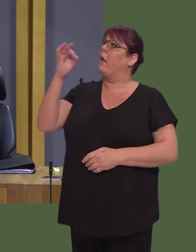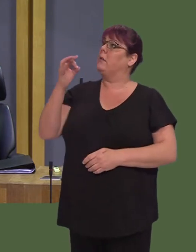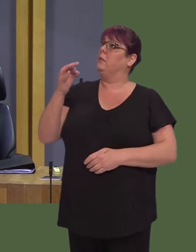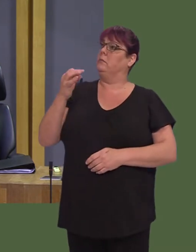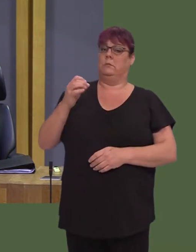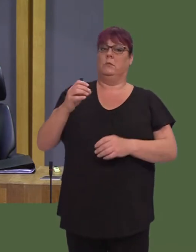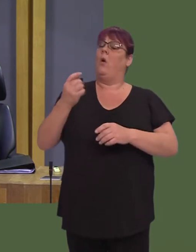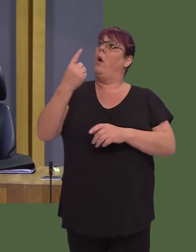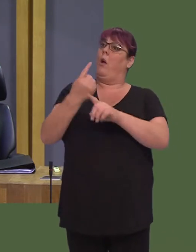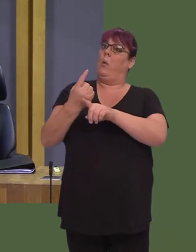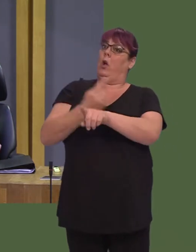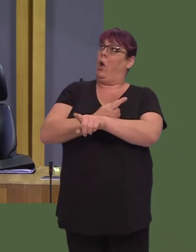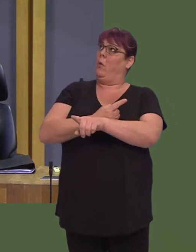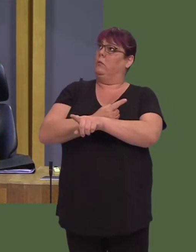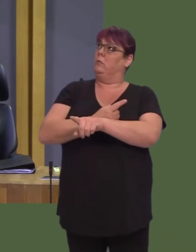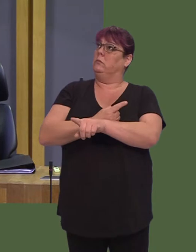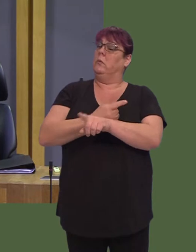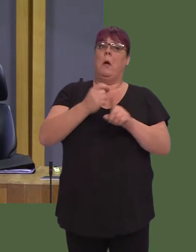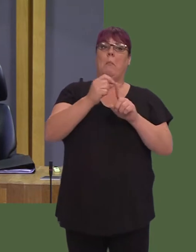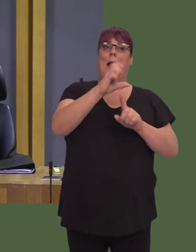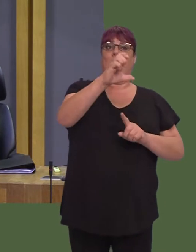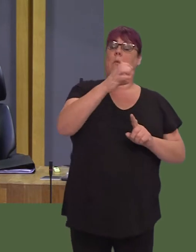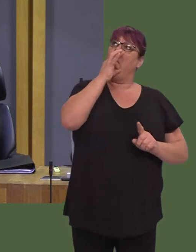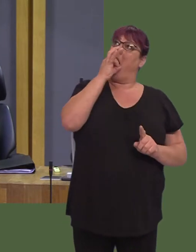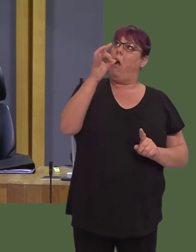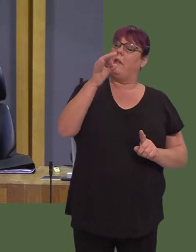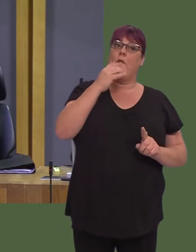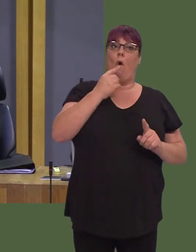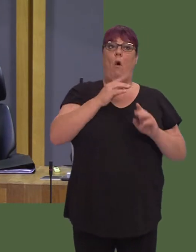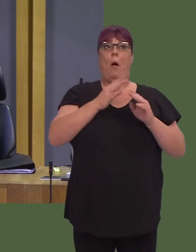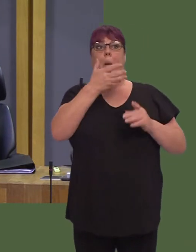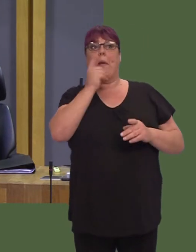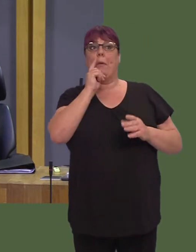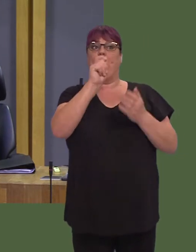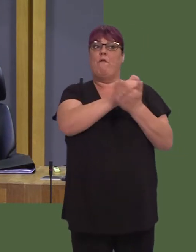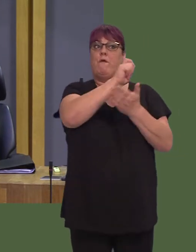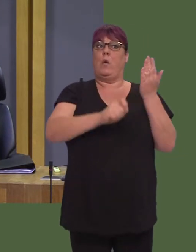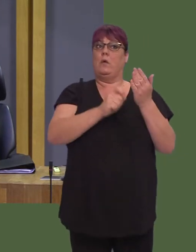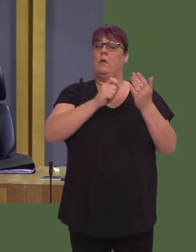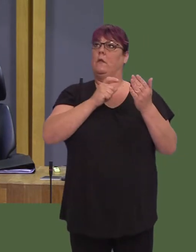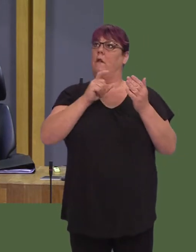ago against Plaid Cymru's motion calling for a people's vote on Brexit, two of your Ministers